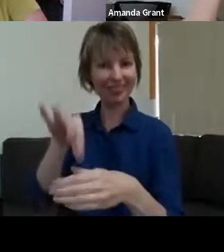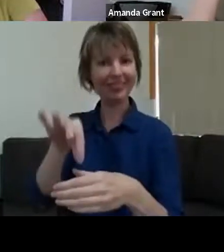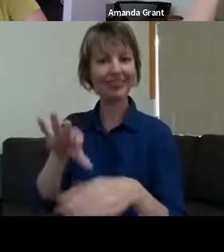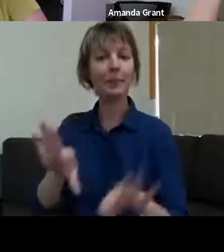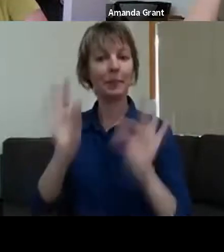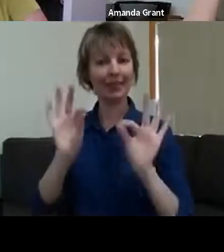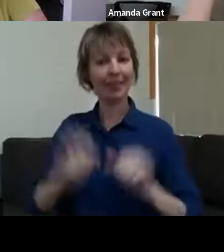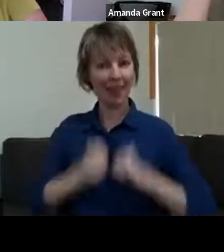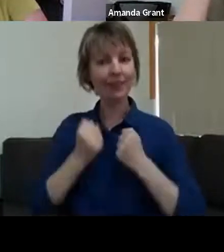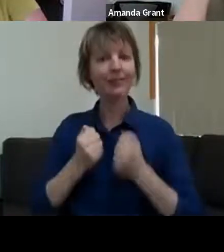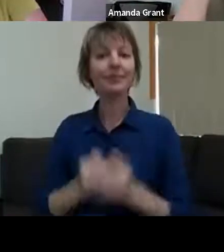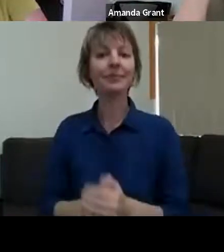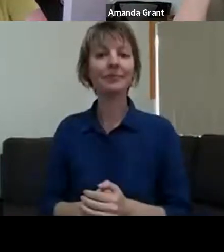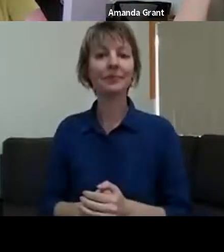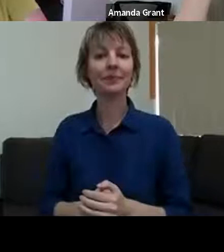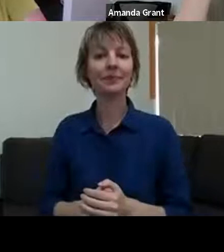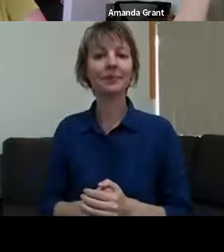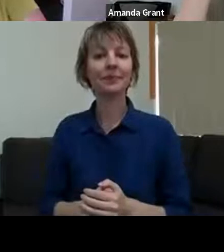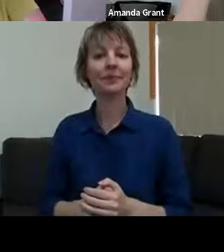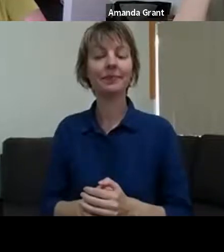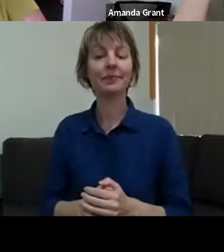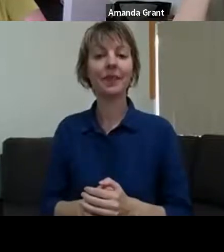prepared to volunteer our time. All the money was given to the artists,